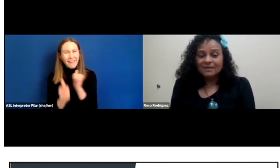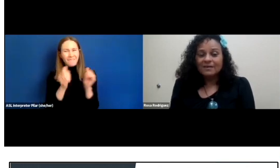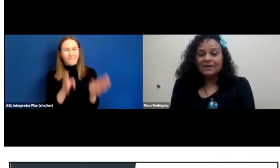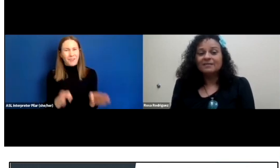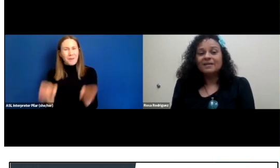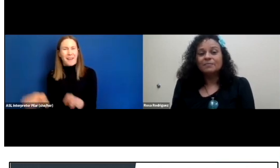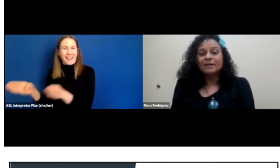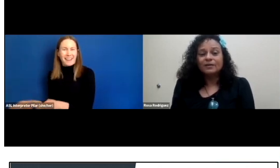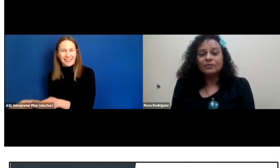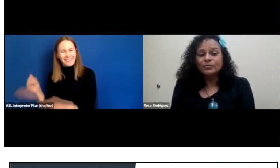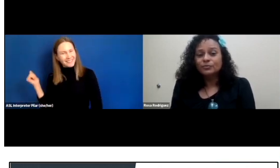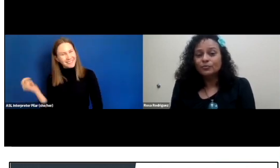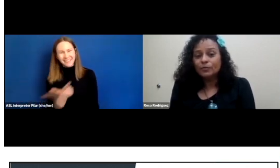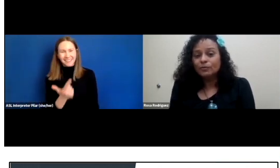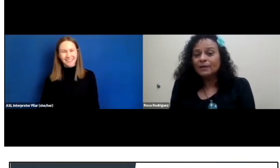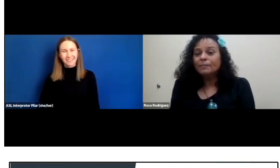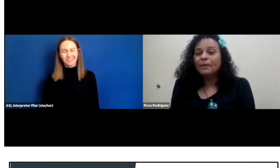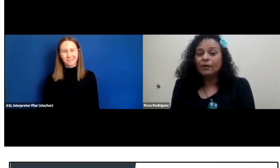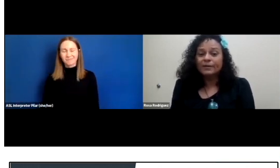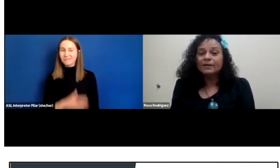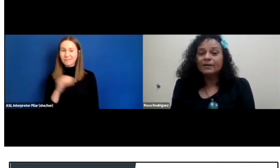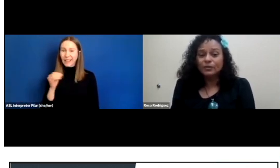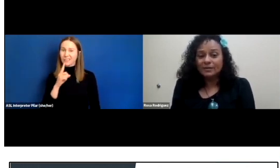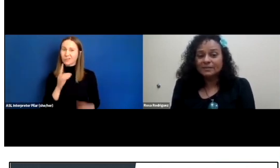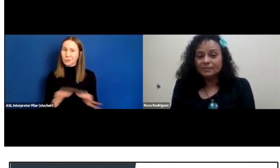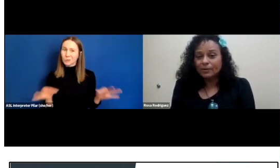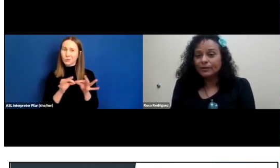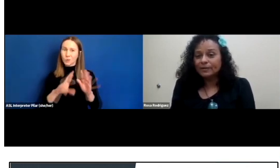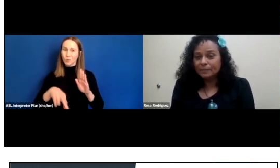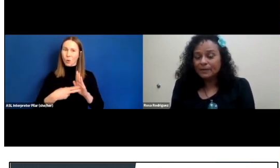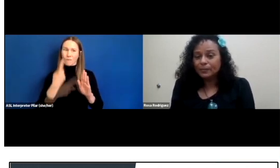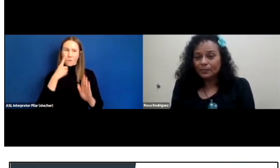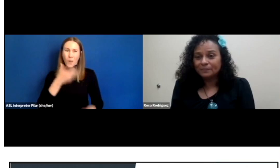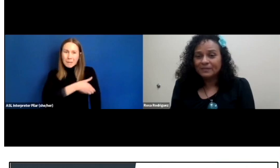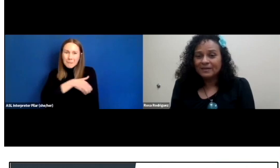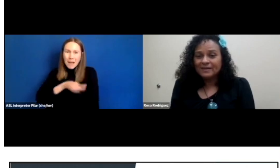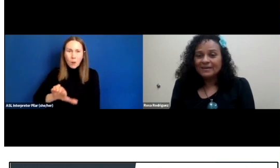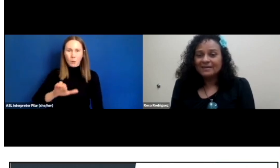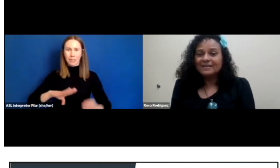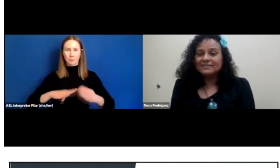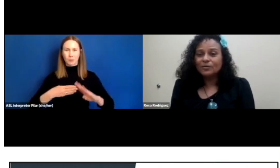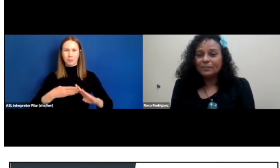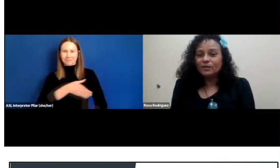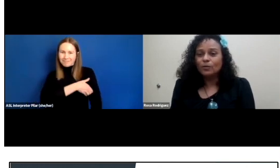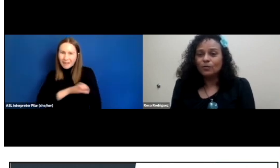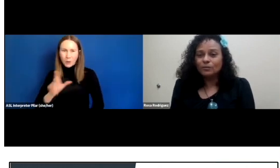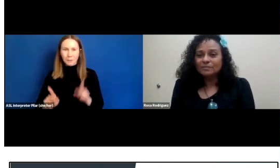And they play a crucial role in empowering communities, empowering people, and that's our main goal.